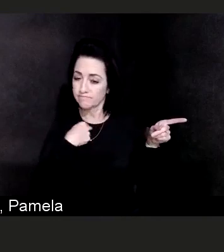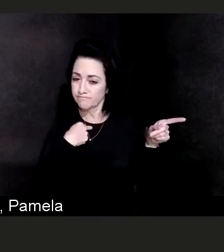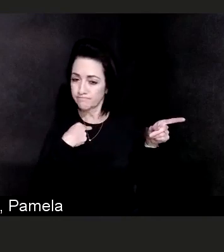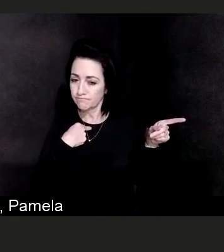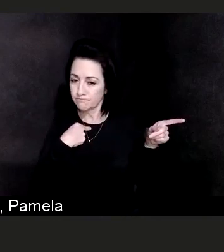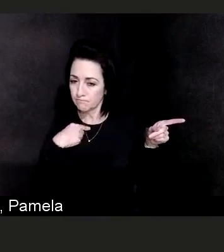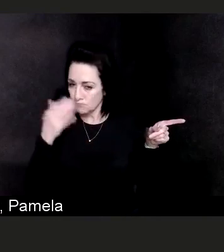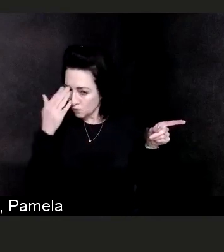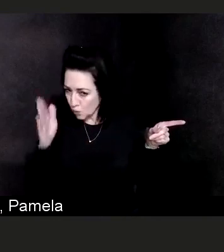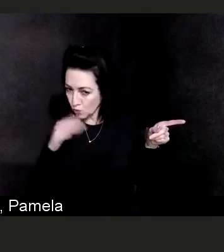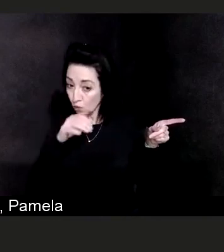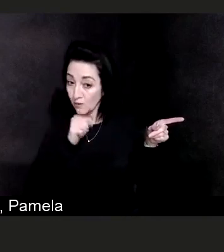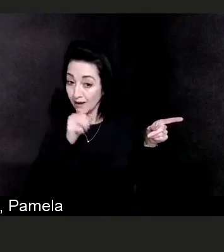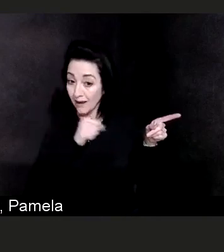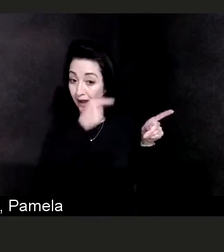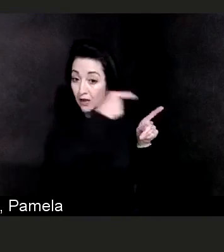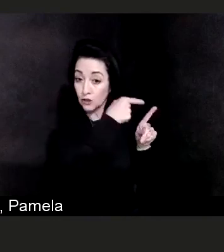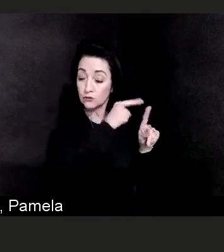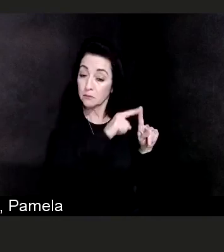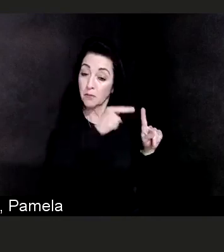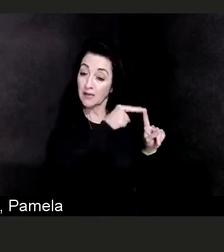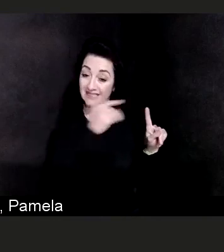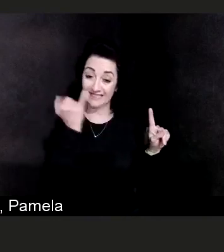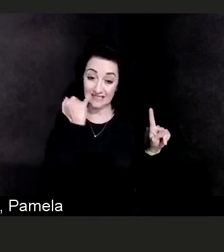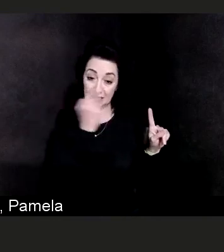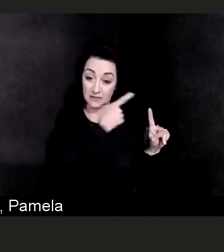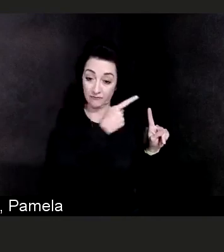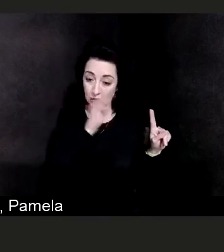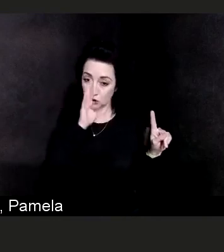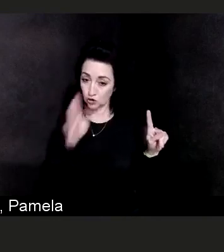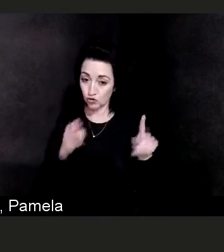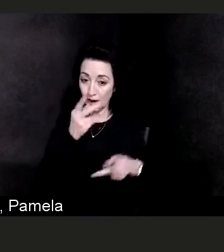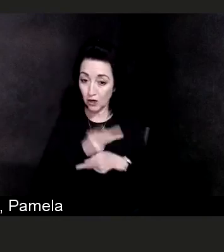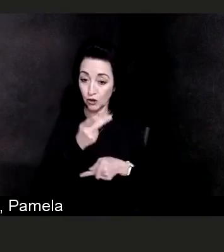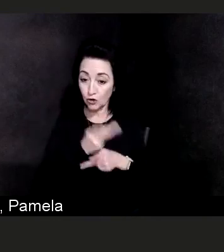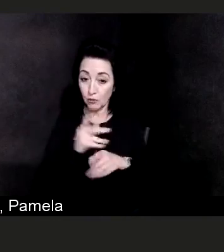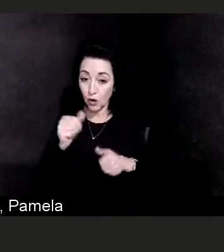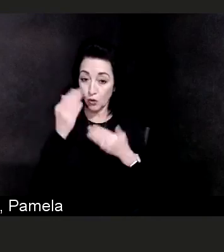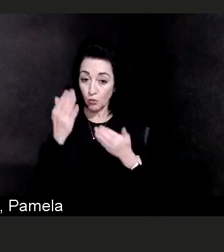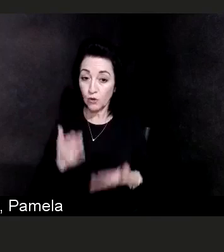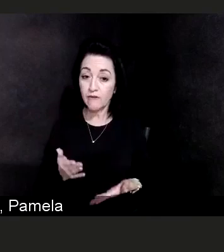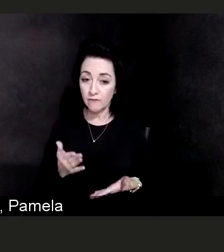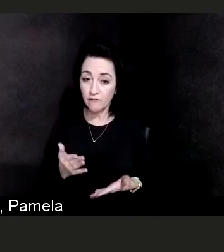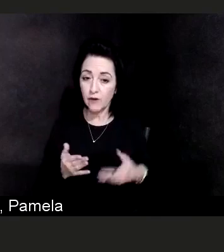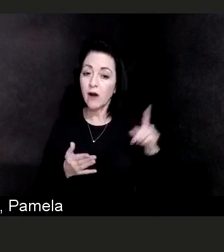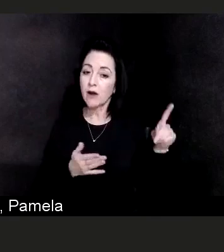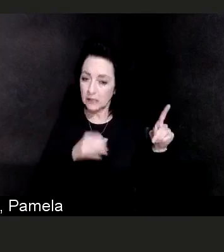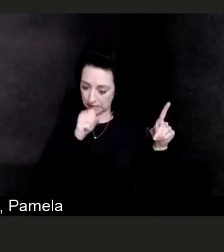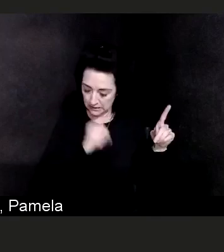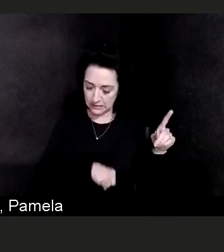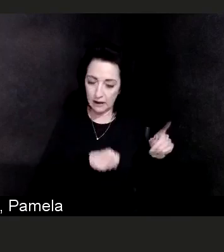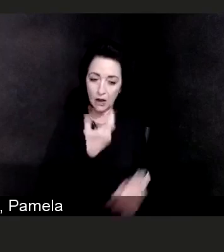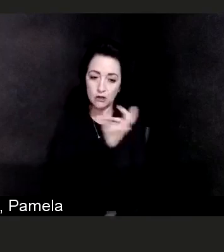but a direct care provider, if that is how they are classified, actually falls into the 1A category.